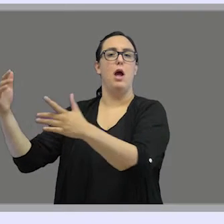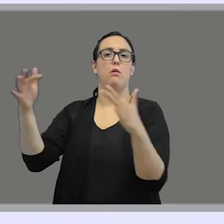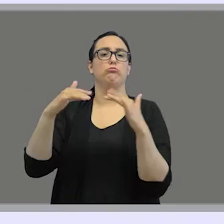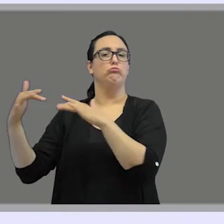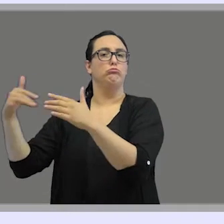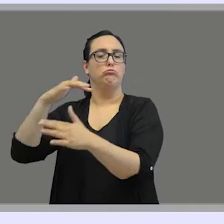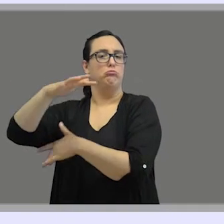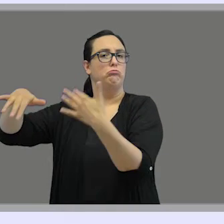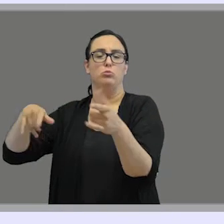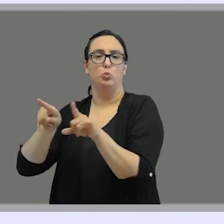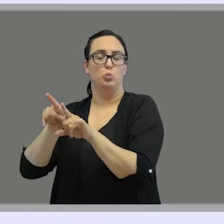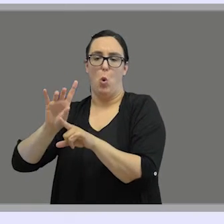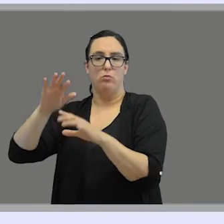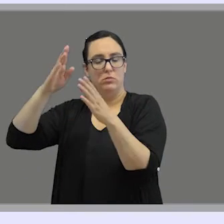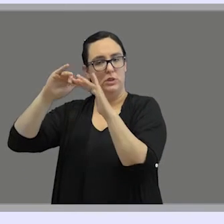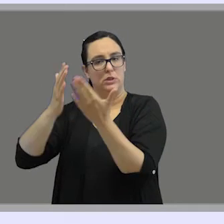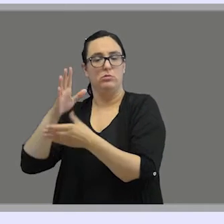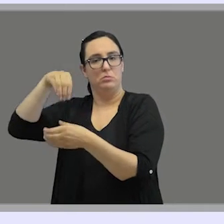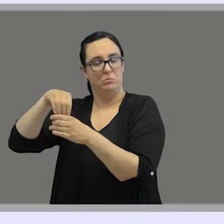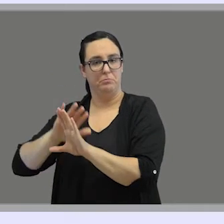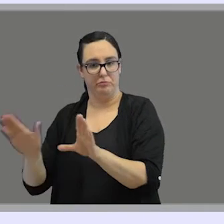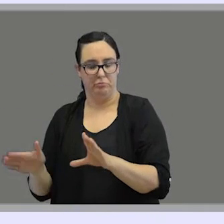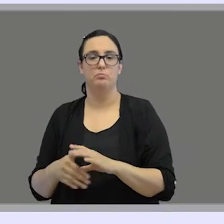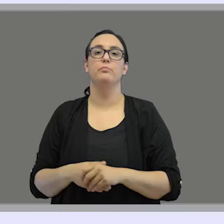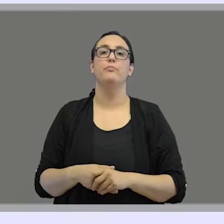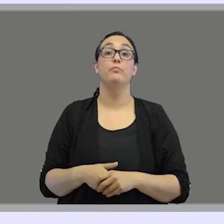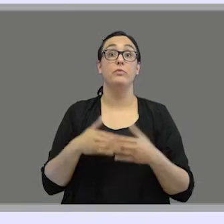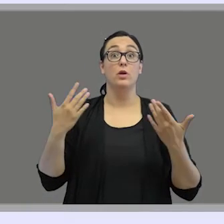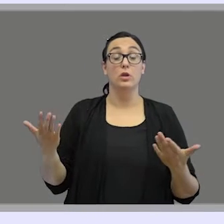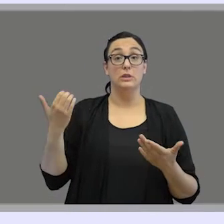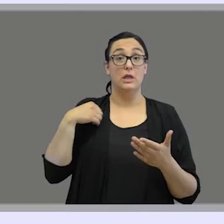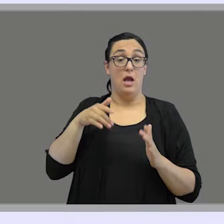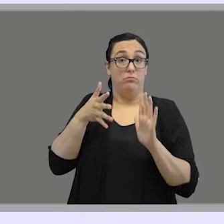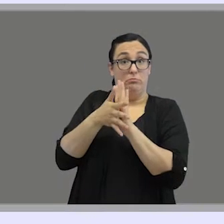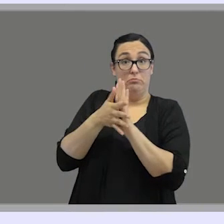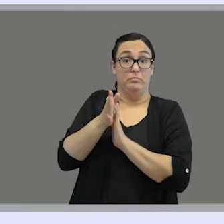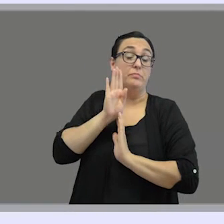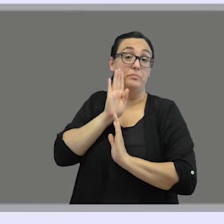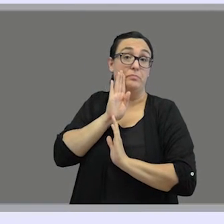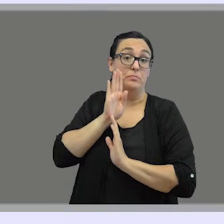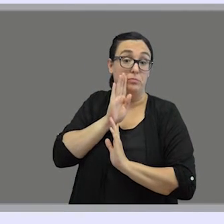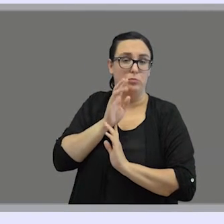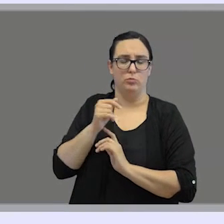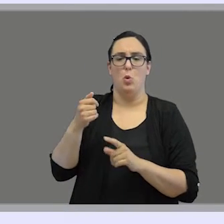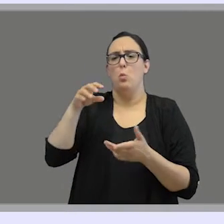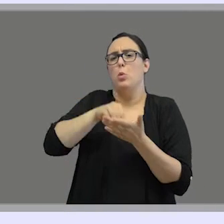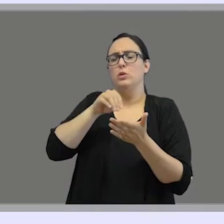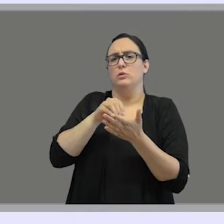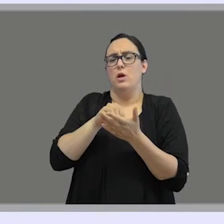As I mentioned earlier, sometimes, when we see a person using this signed-based systems